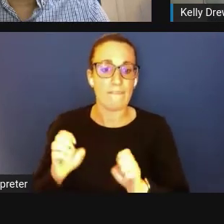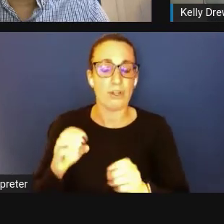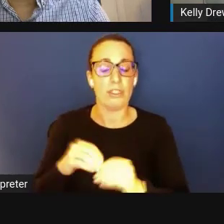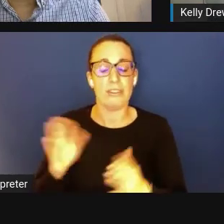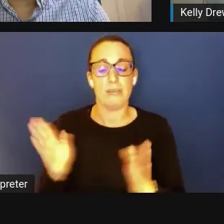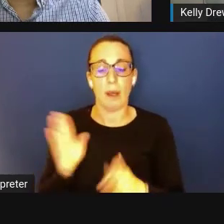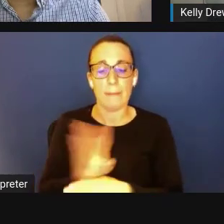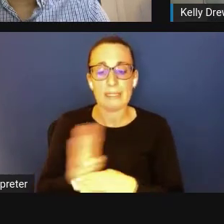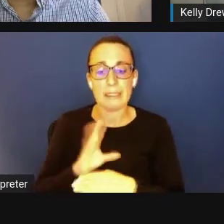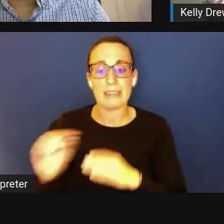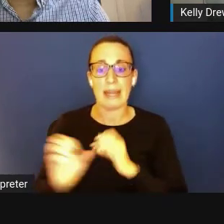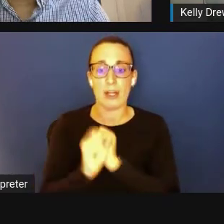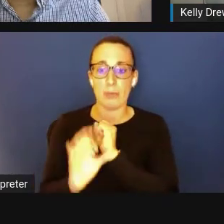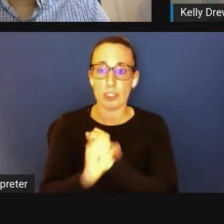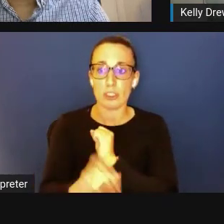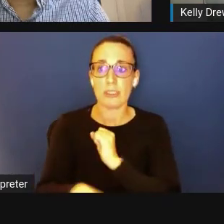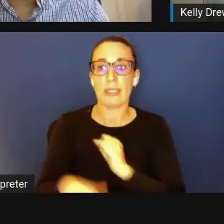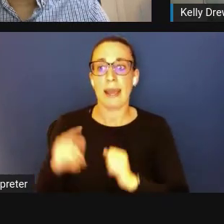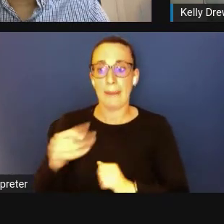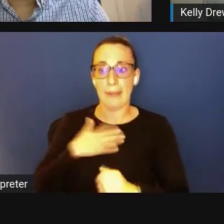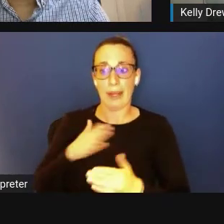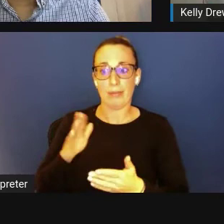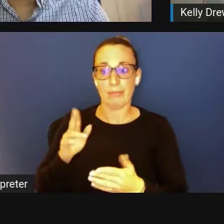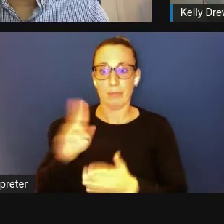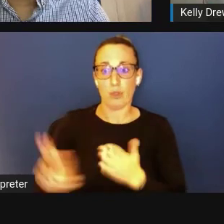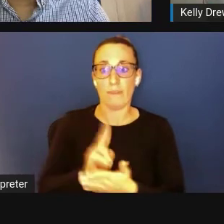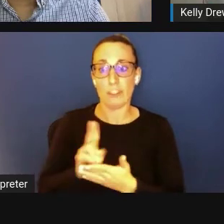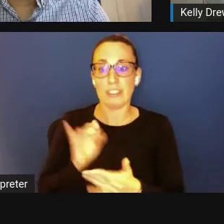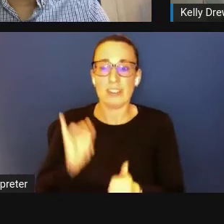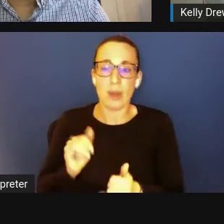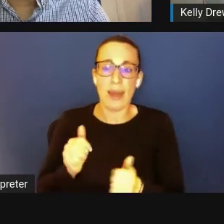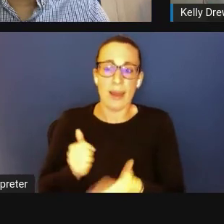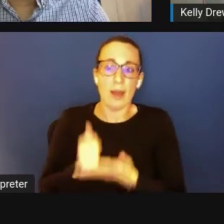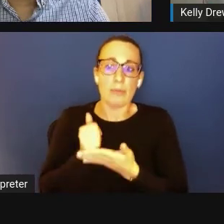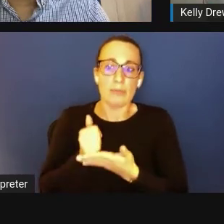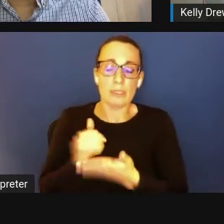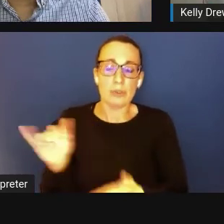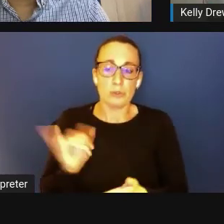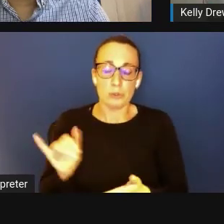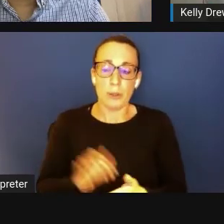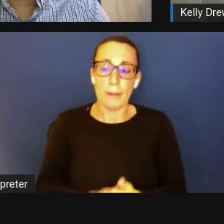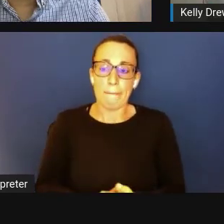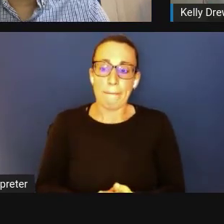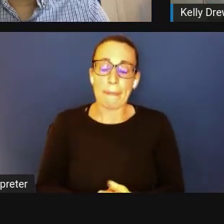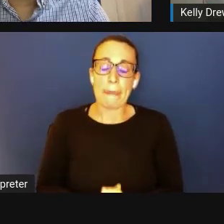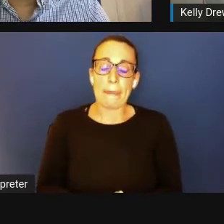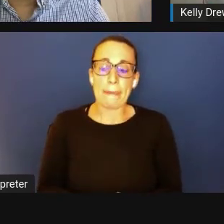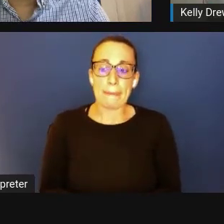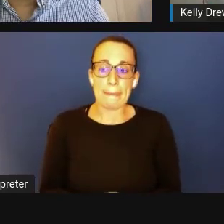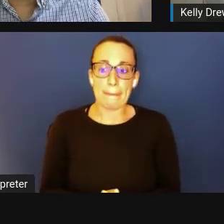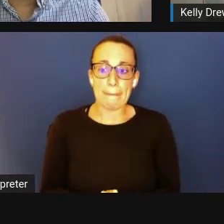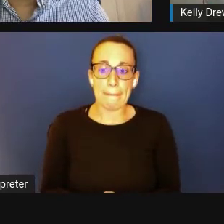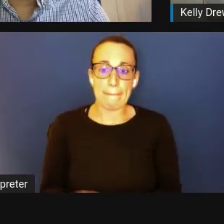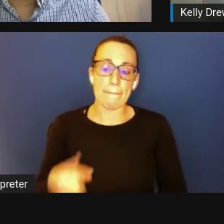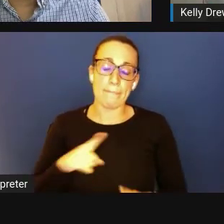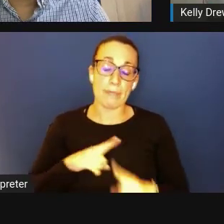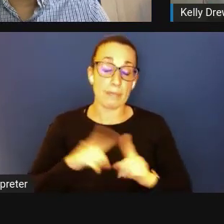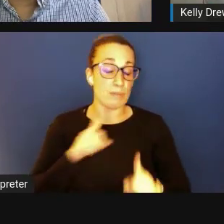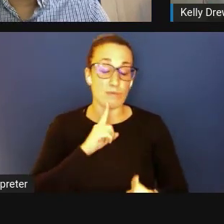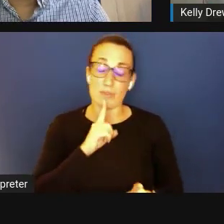at the university, so that helps at the gray areas. But other than that, it's pretty easy to .. .